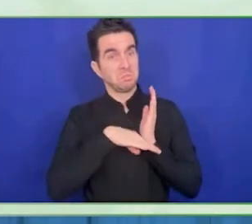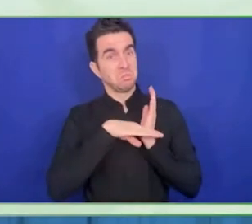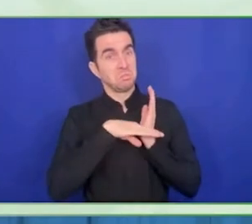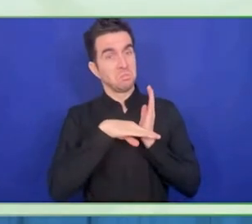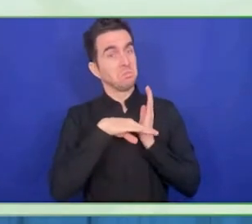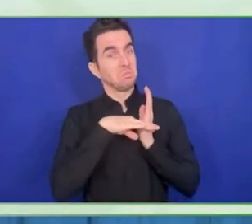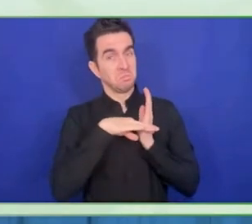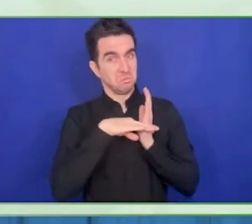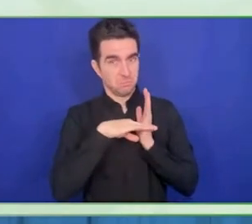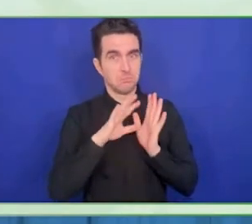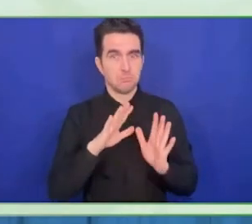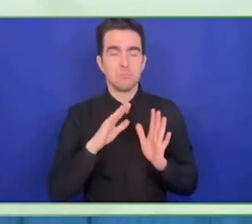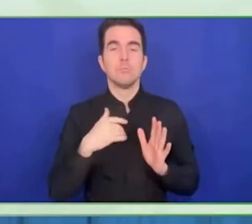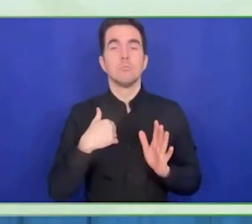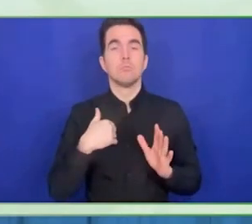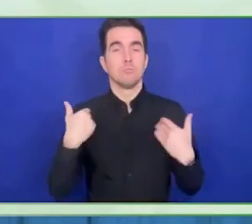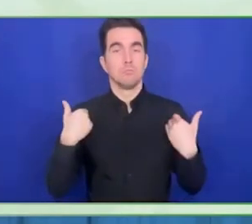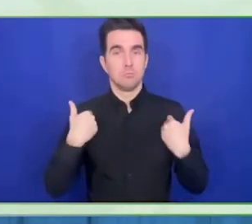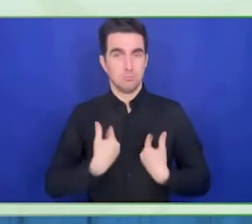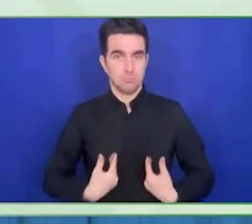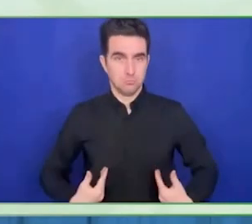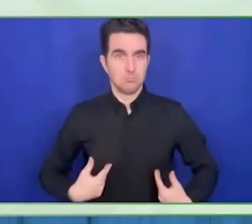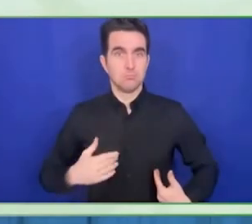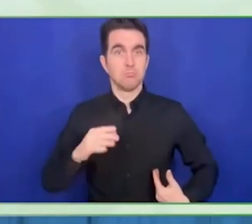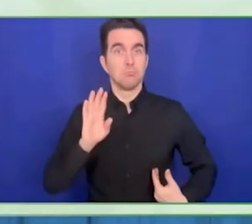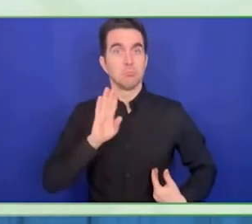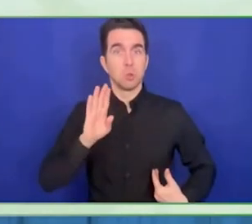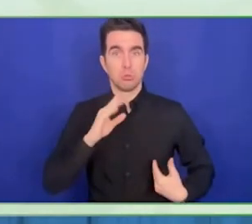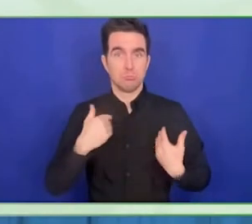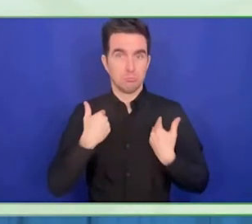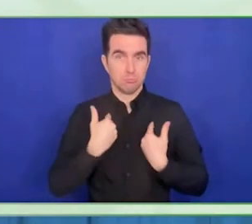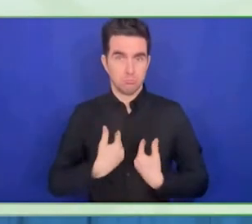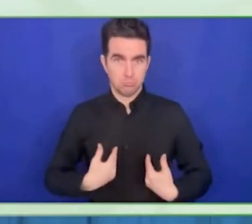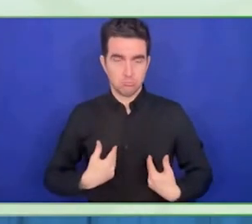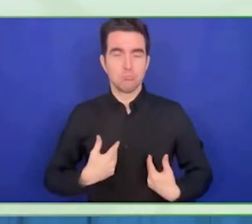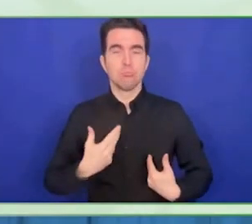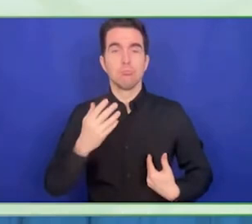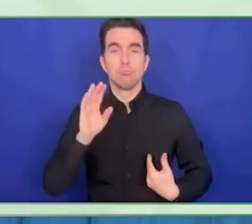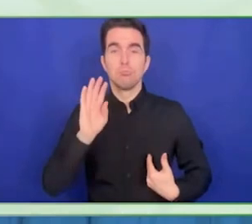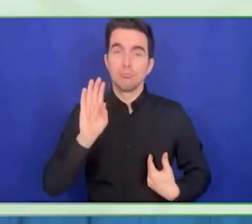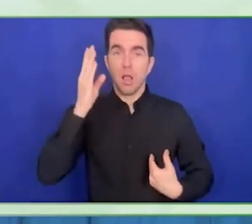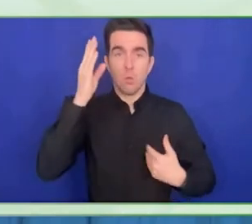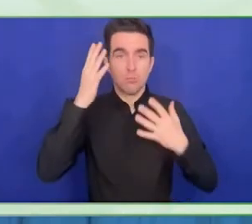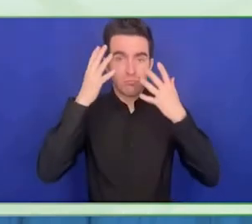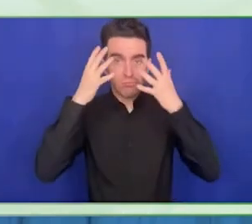We are the biggest largest bank in Latin America, we work with